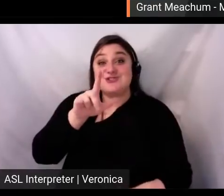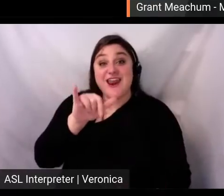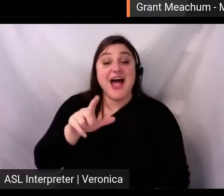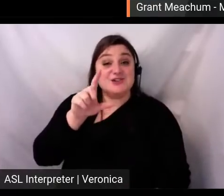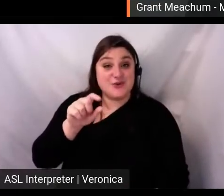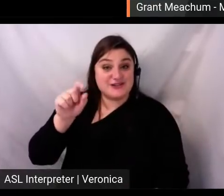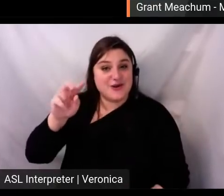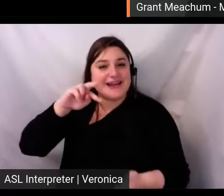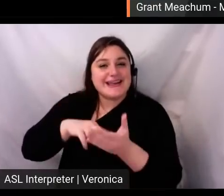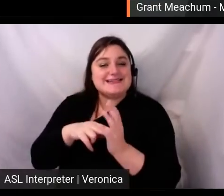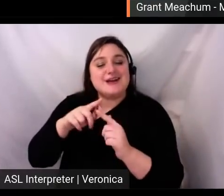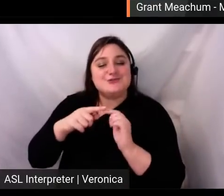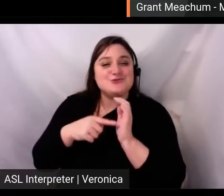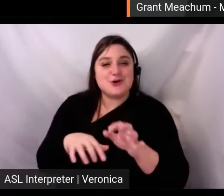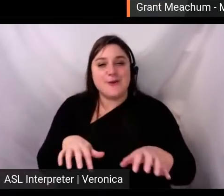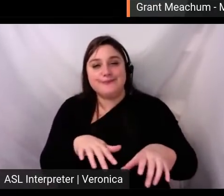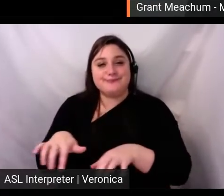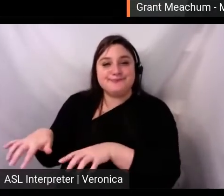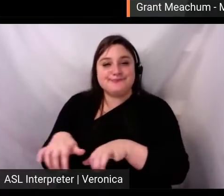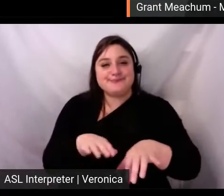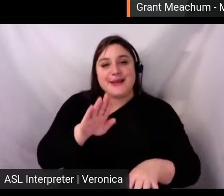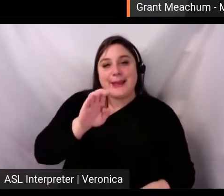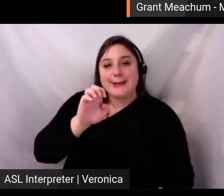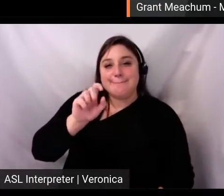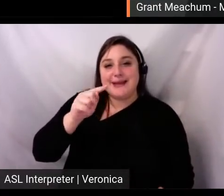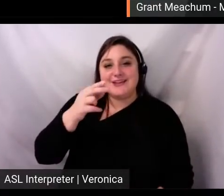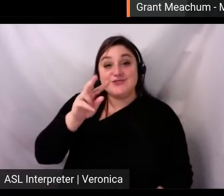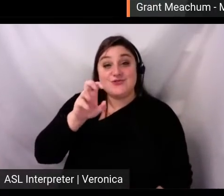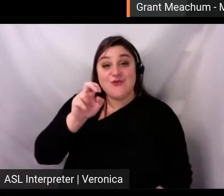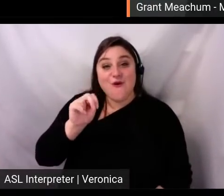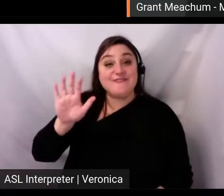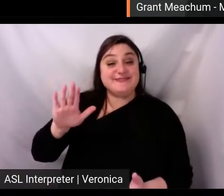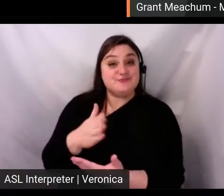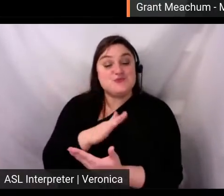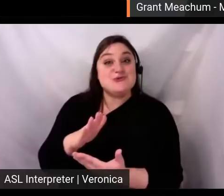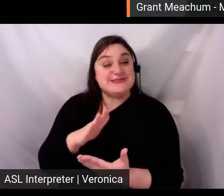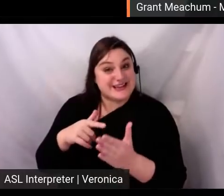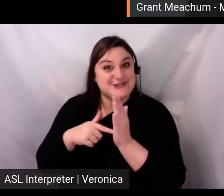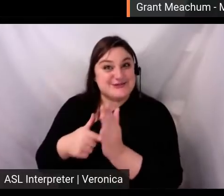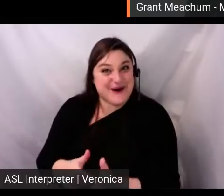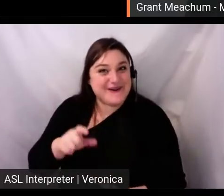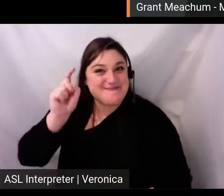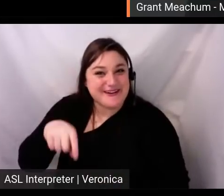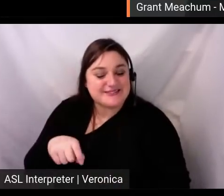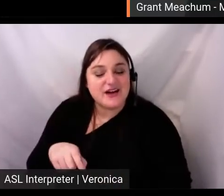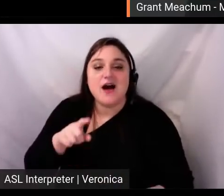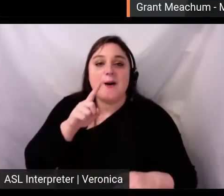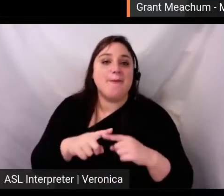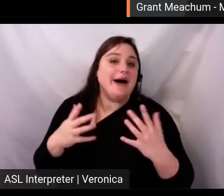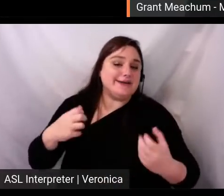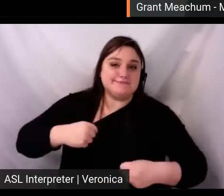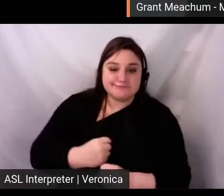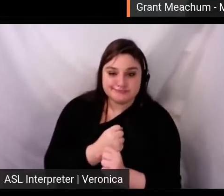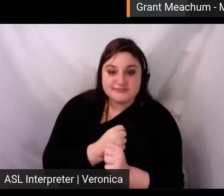and society at large. This festival theme was postponed to summer 2021 but we're excited to share a small collaborative performance with